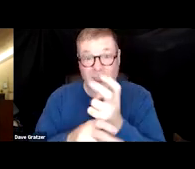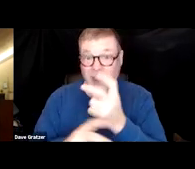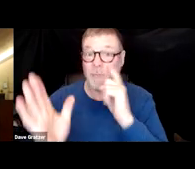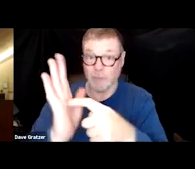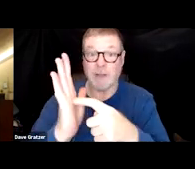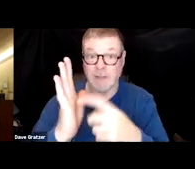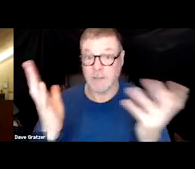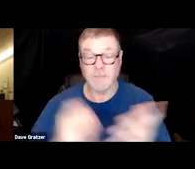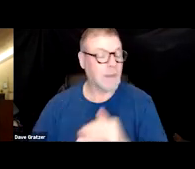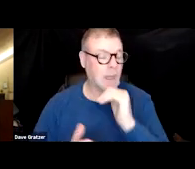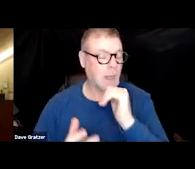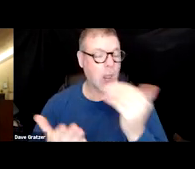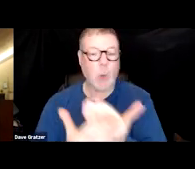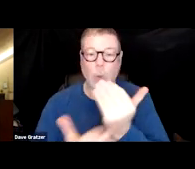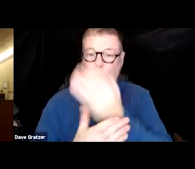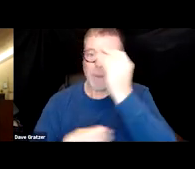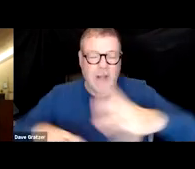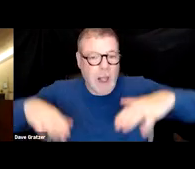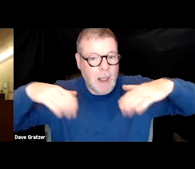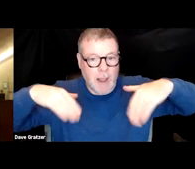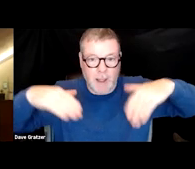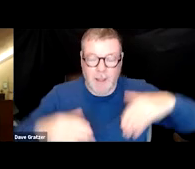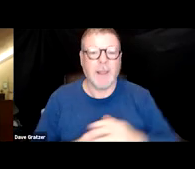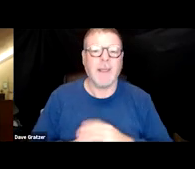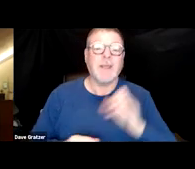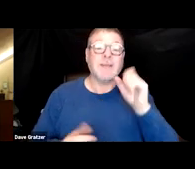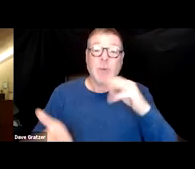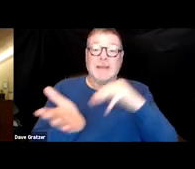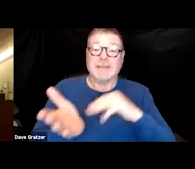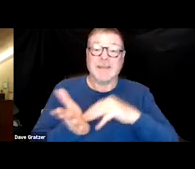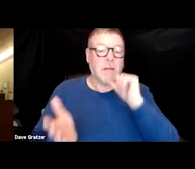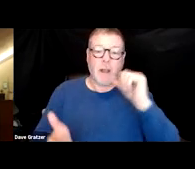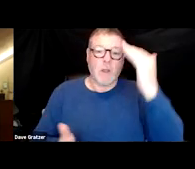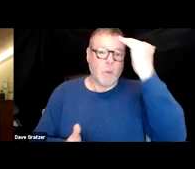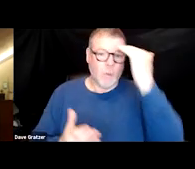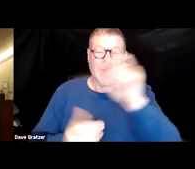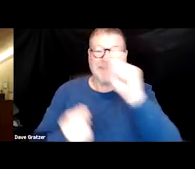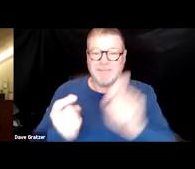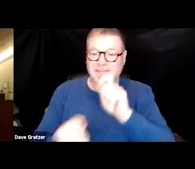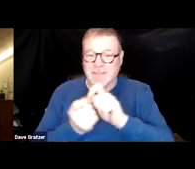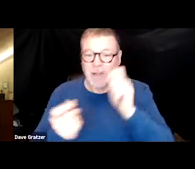There's not a lot of information out there. So quite often providers don't always know exactly what they're thinking about